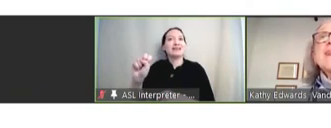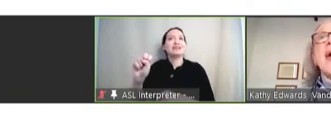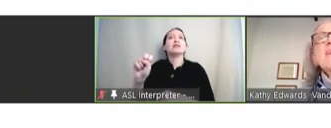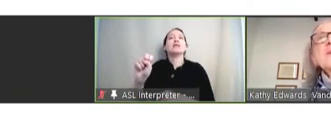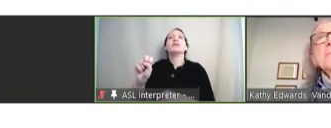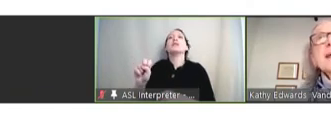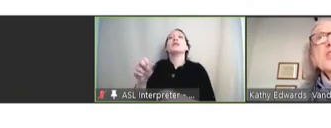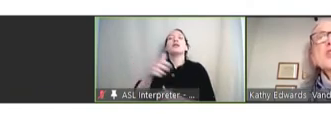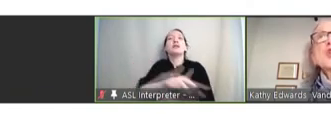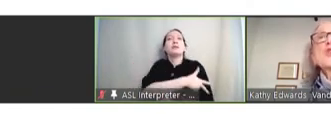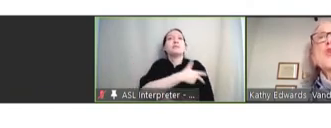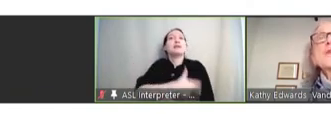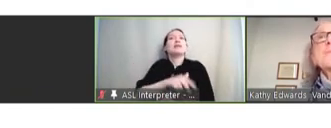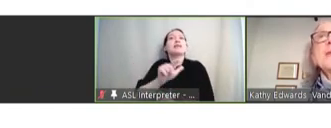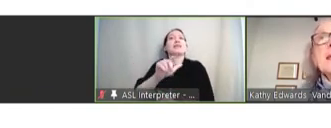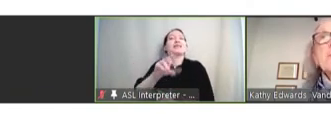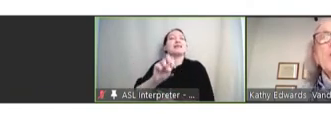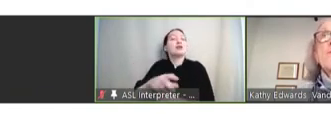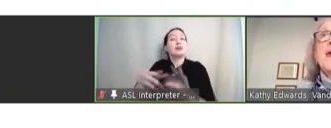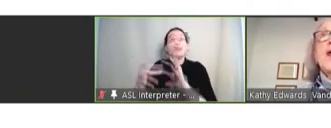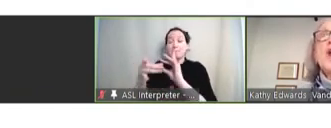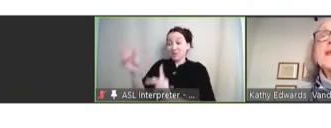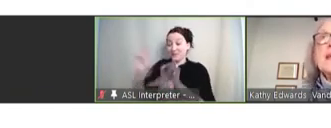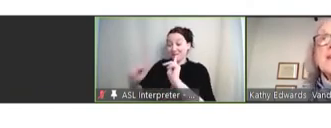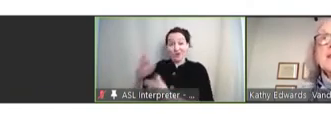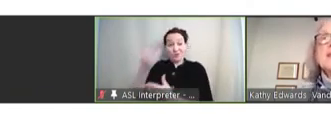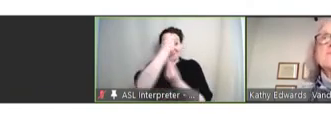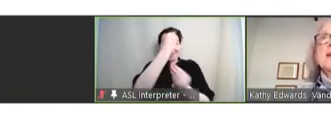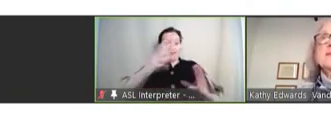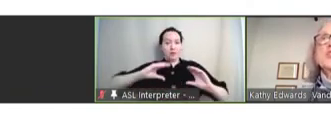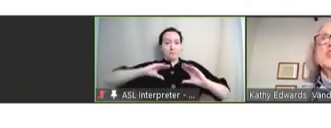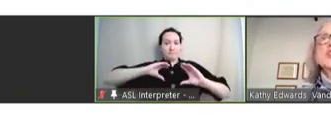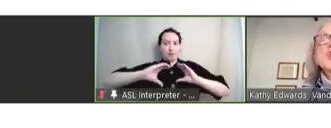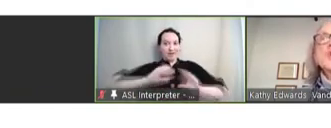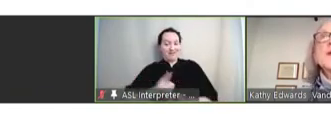that the messengers or the people that are giving these messages to